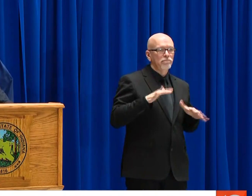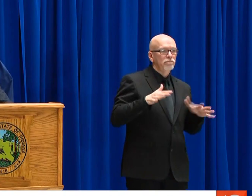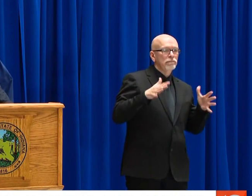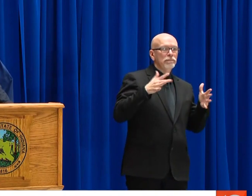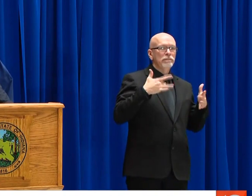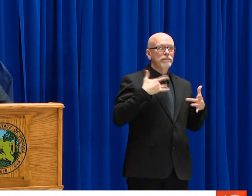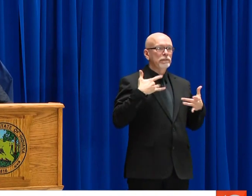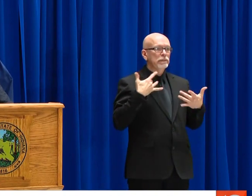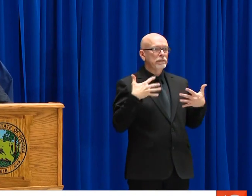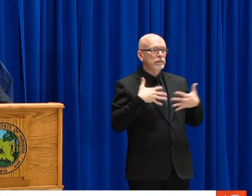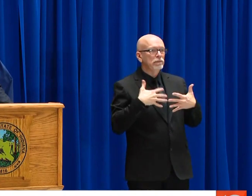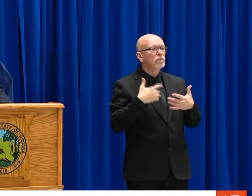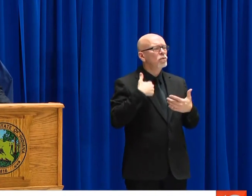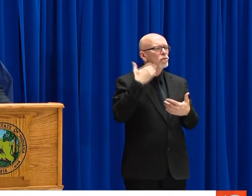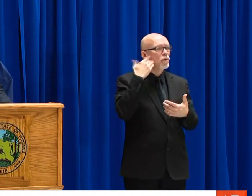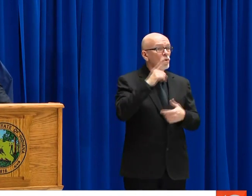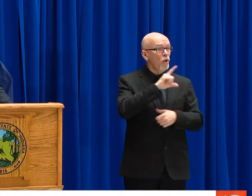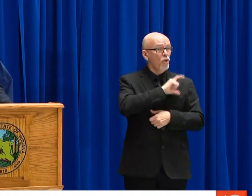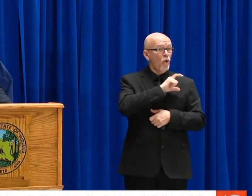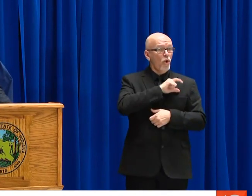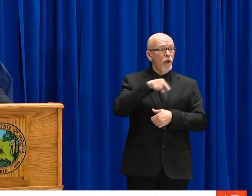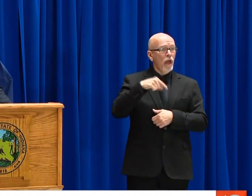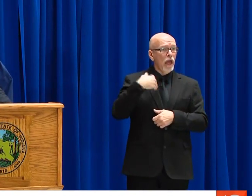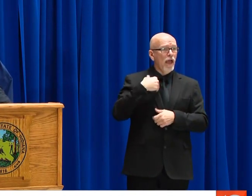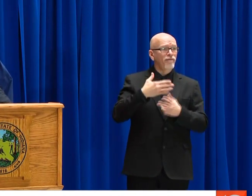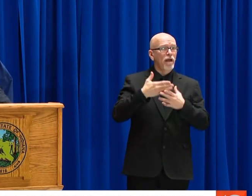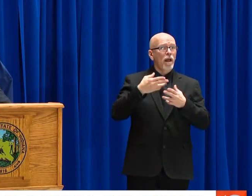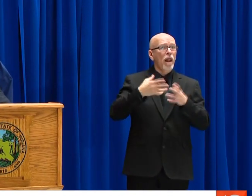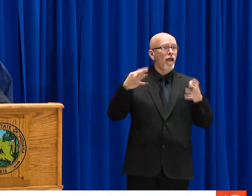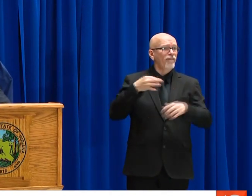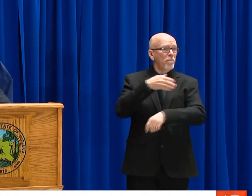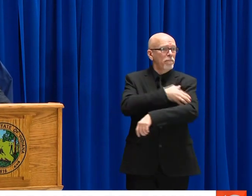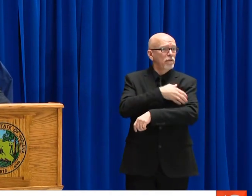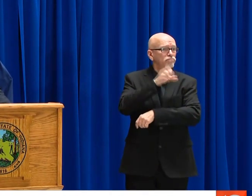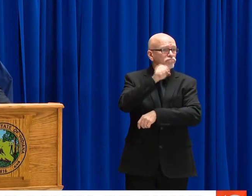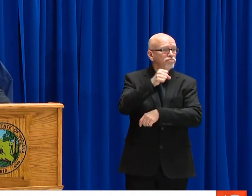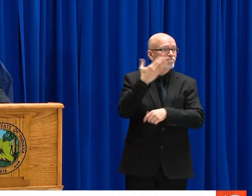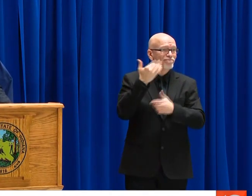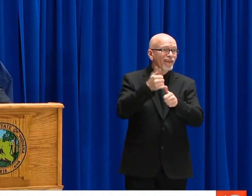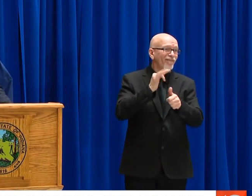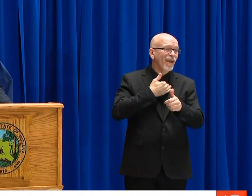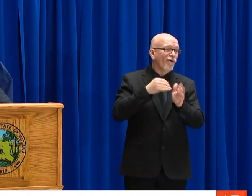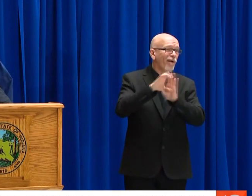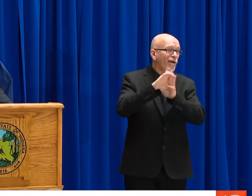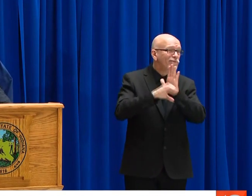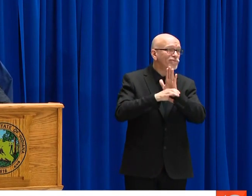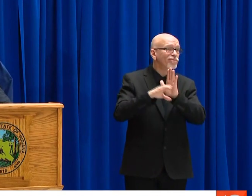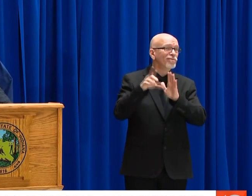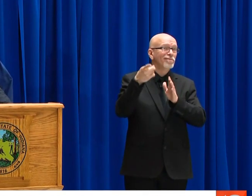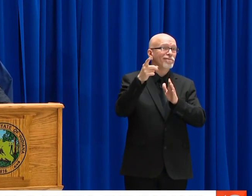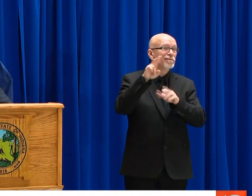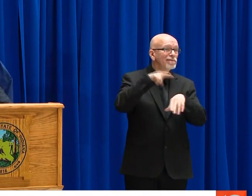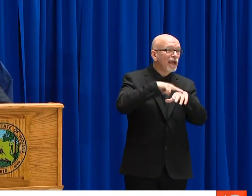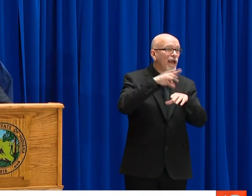ALL BECAUSE OF THE UNKNOWN. WE ALL ARE FEELING THAT IN SOME WAY OR ANOTHER. WHILE LAW ENFORCEMENT OFFICERS